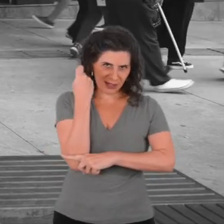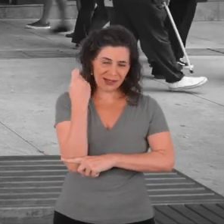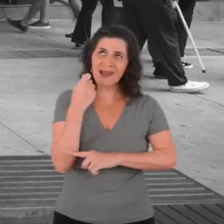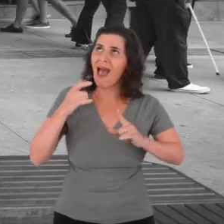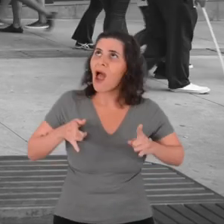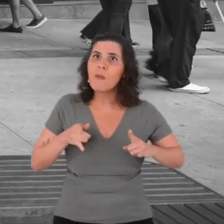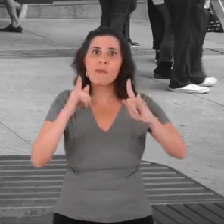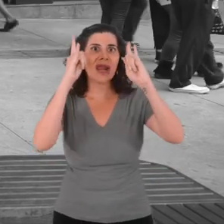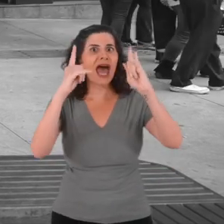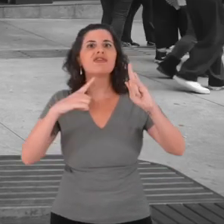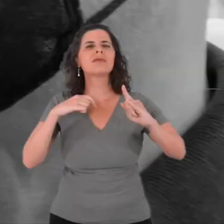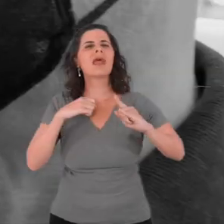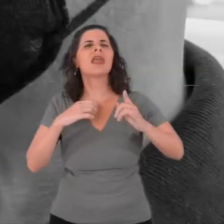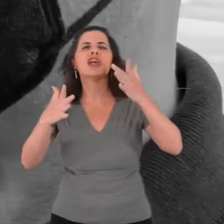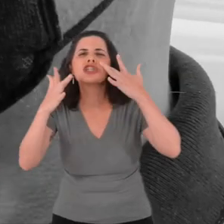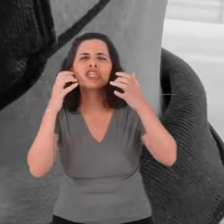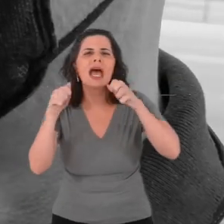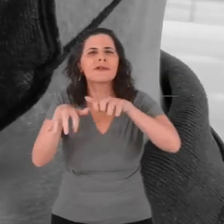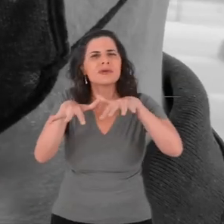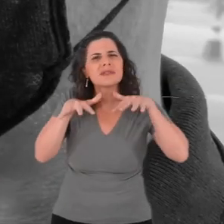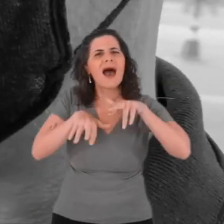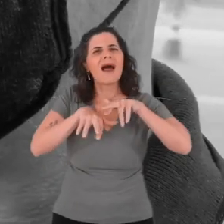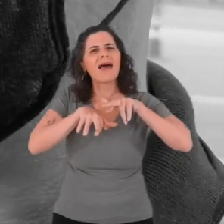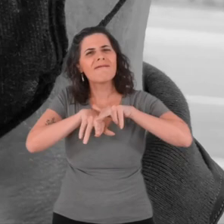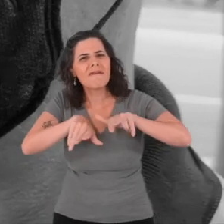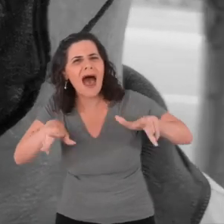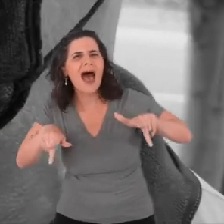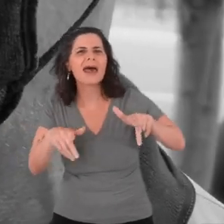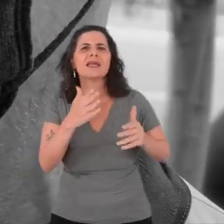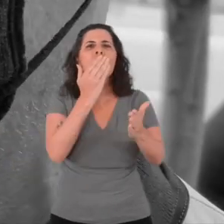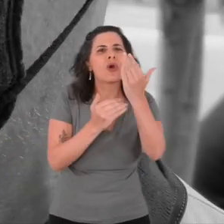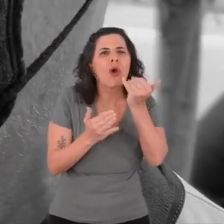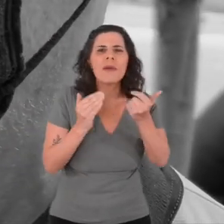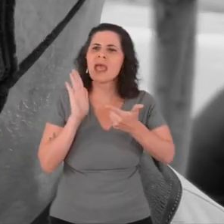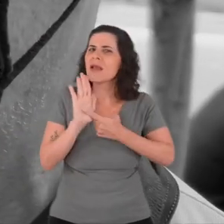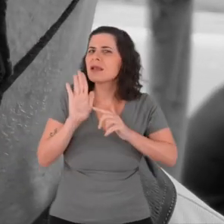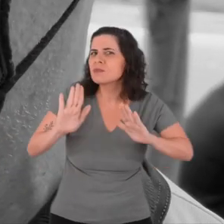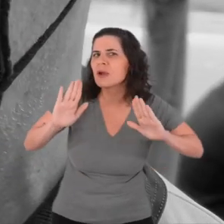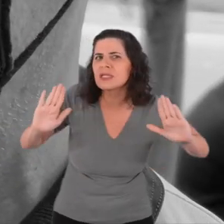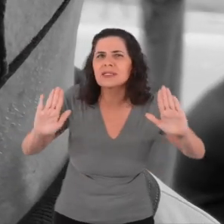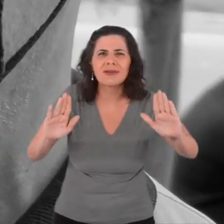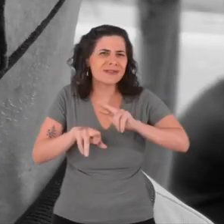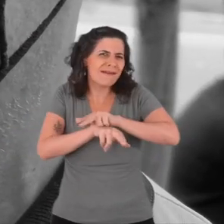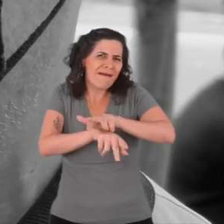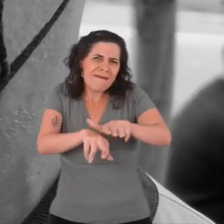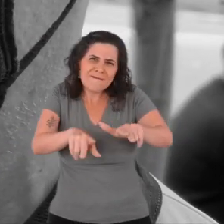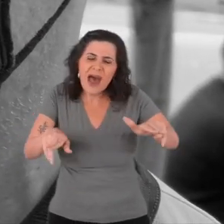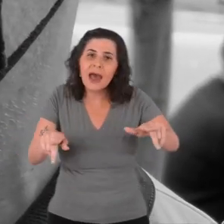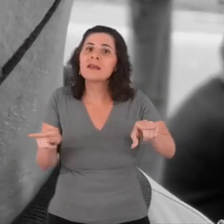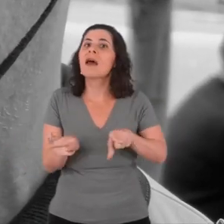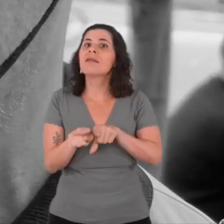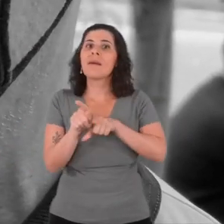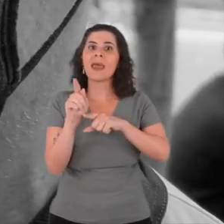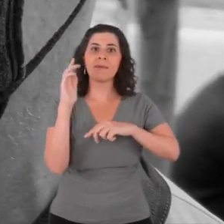dining room, various exhibitions, and the lookout at the top of the building,